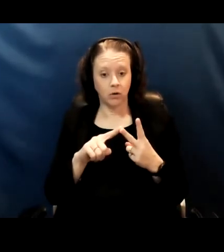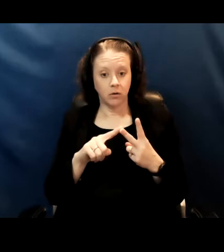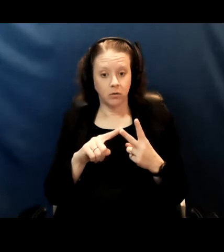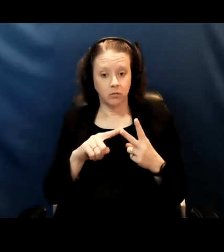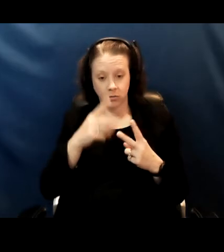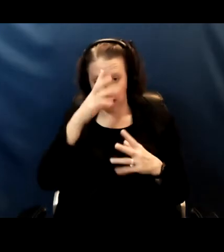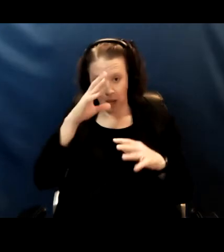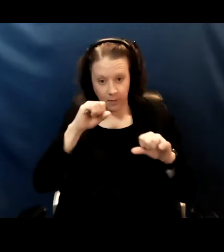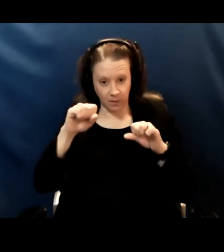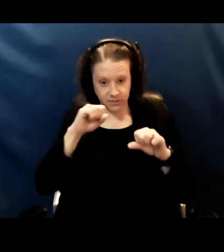so we have more,